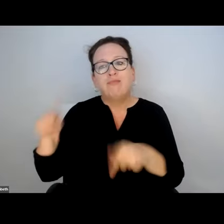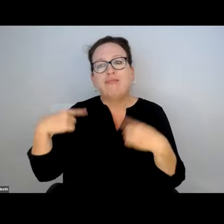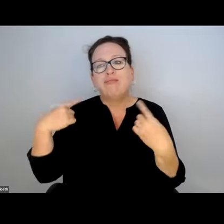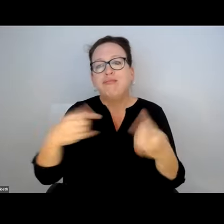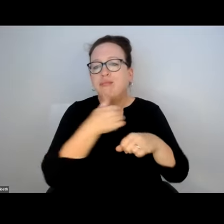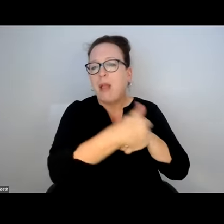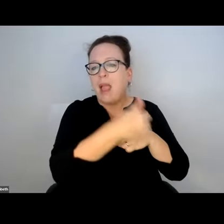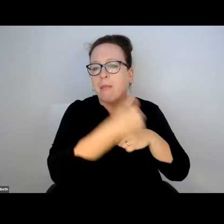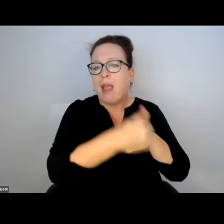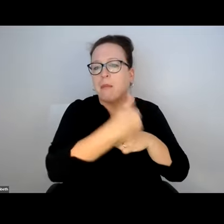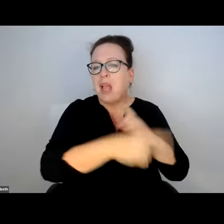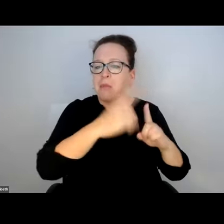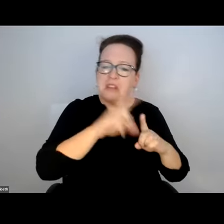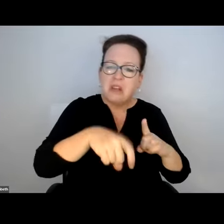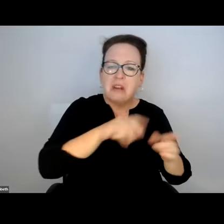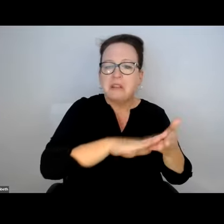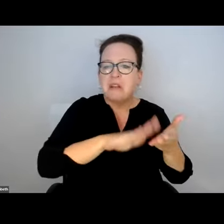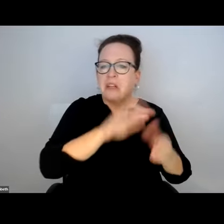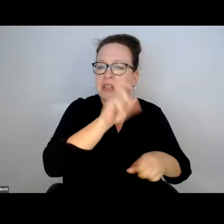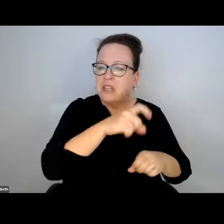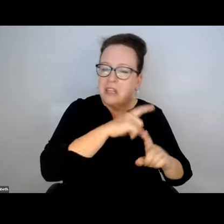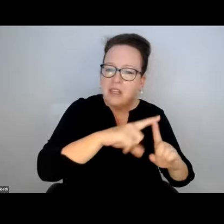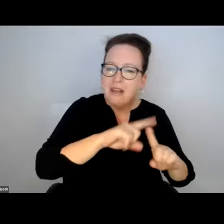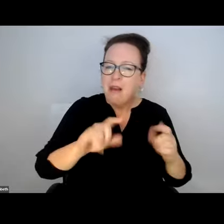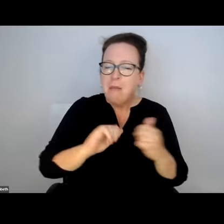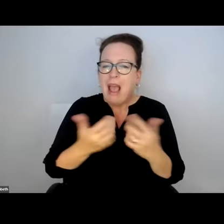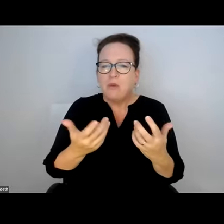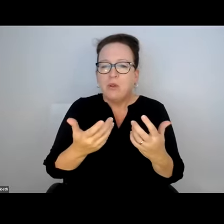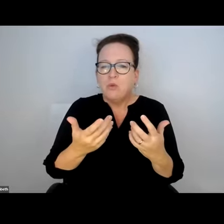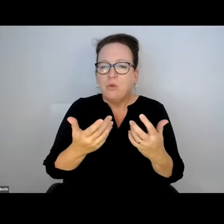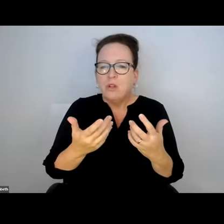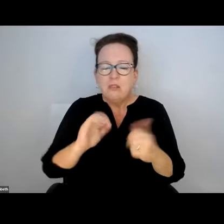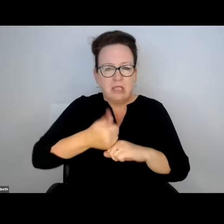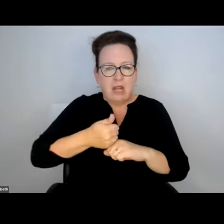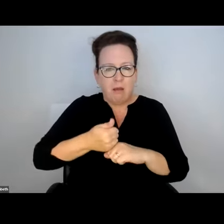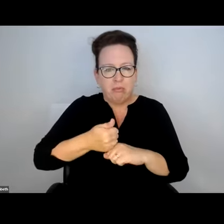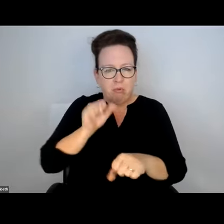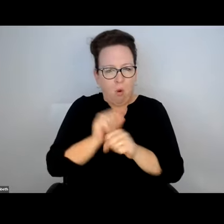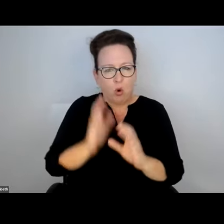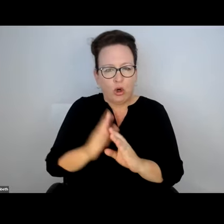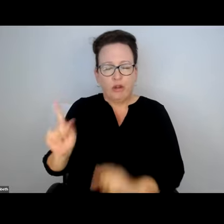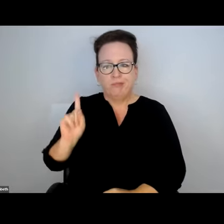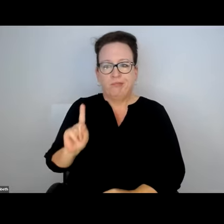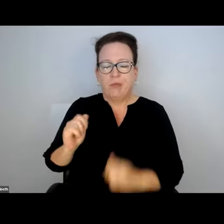THE T NEEDS TO CLEAN IT.